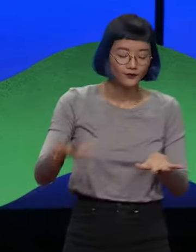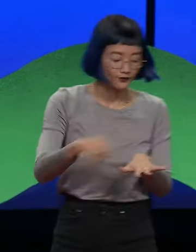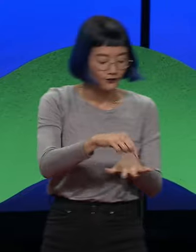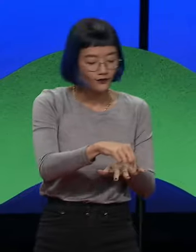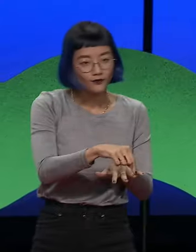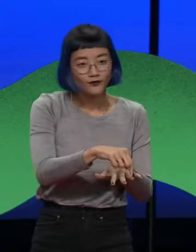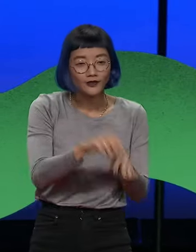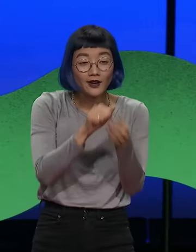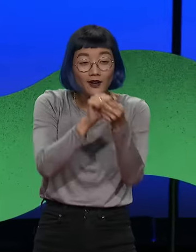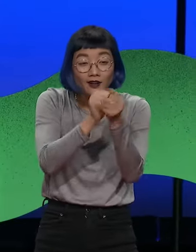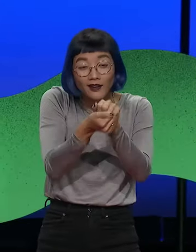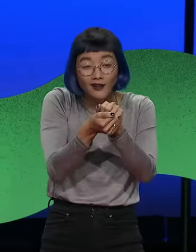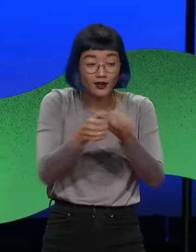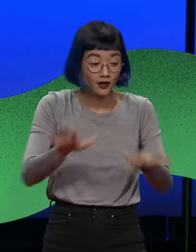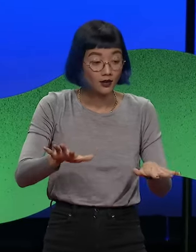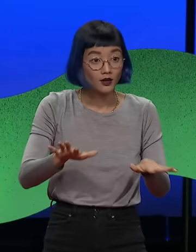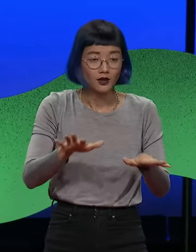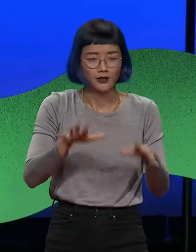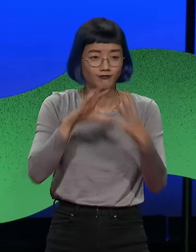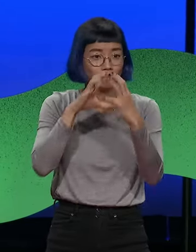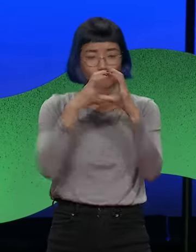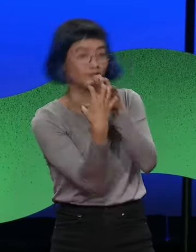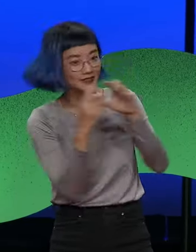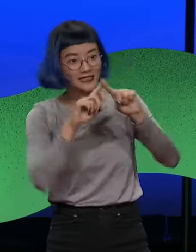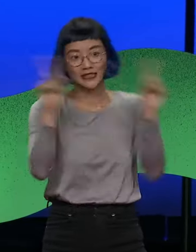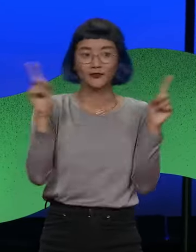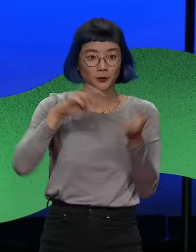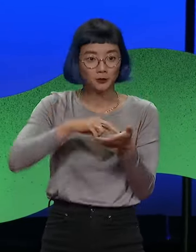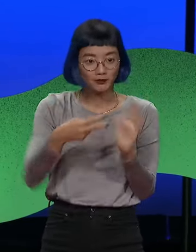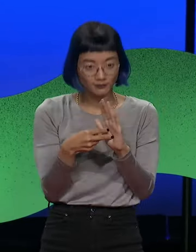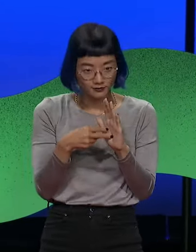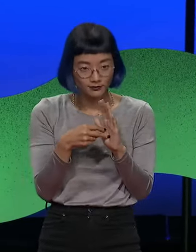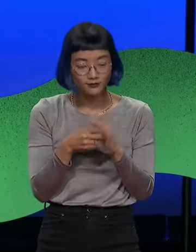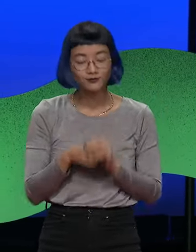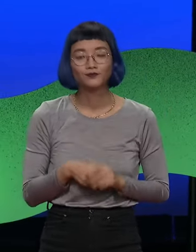one of those keys were to change the chord, it would create a completely different meaning.